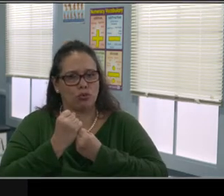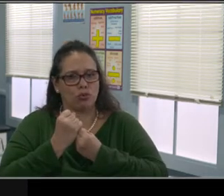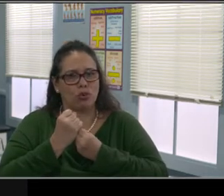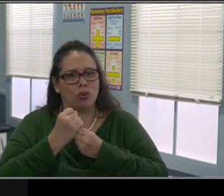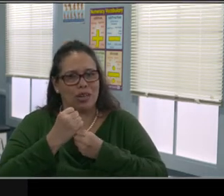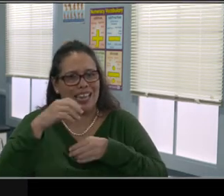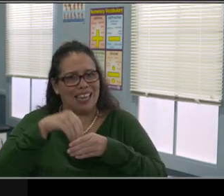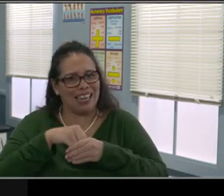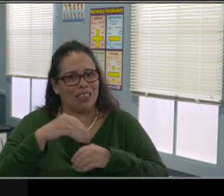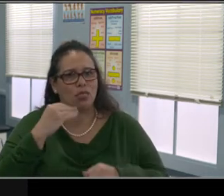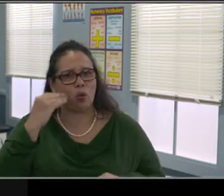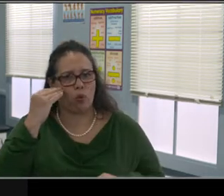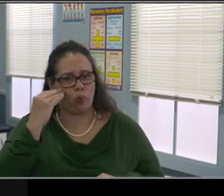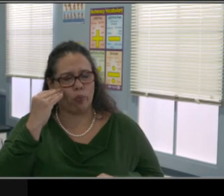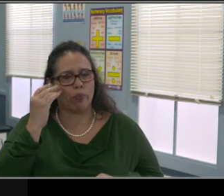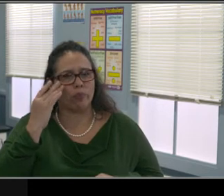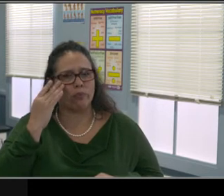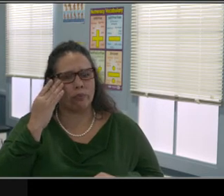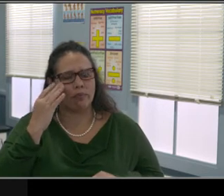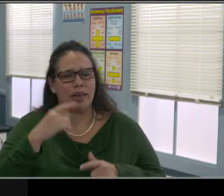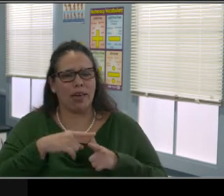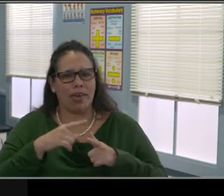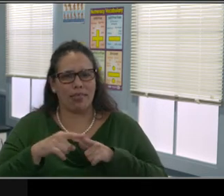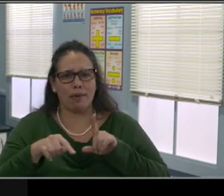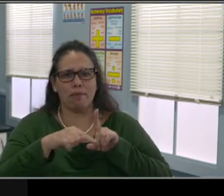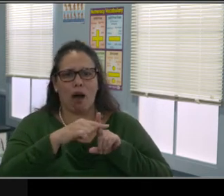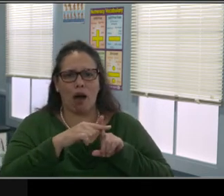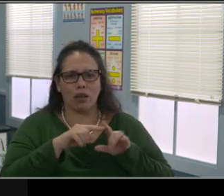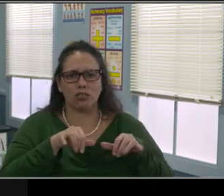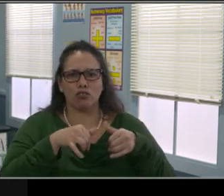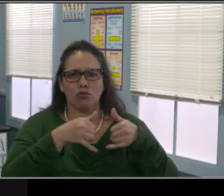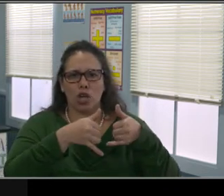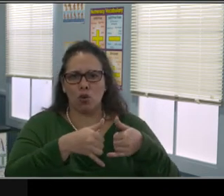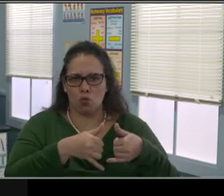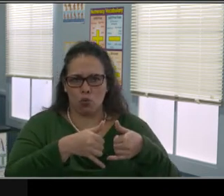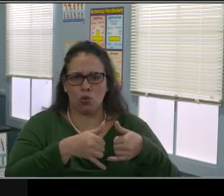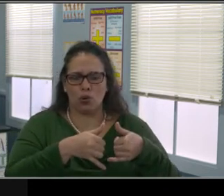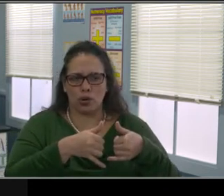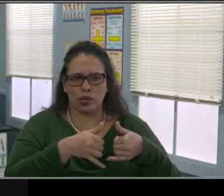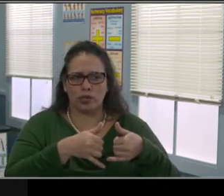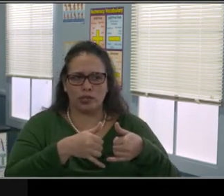Then you will get this positive thing, okay? I've been doing this with my kids